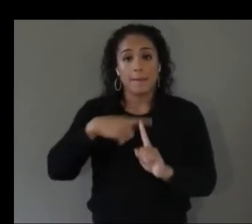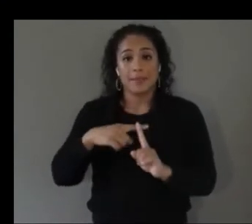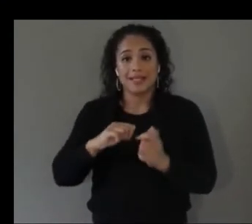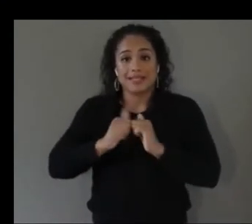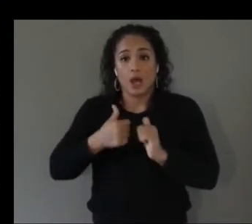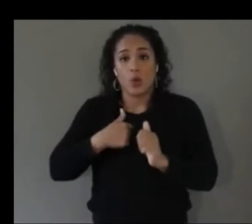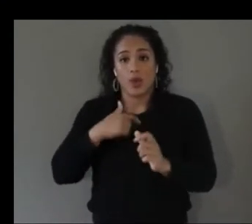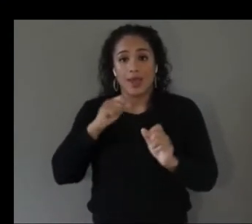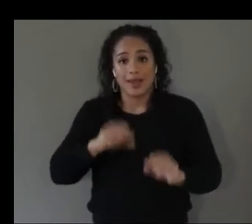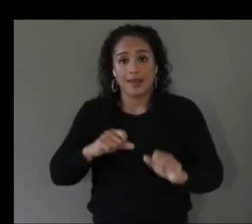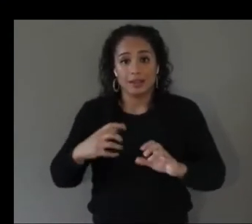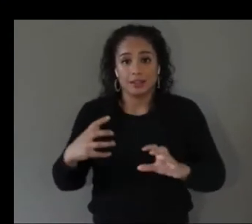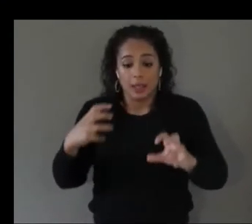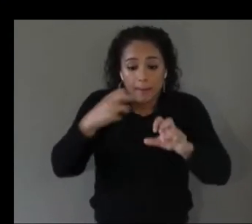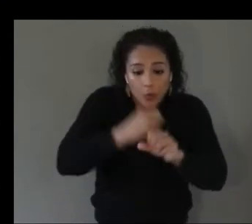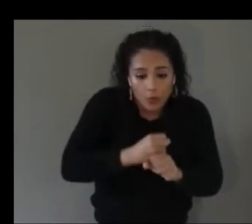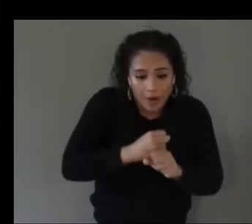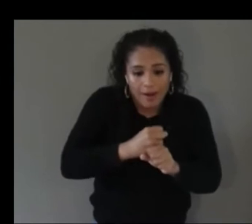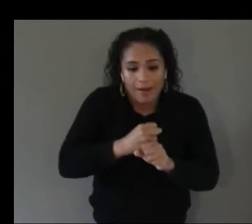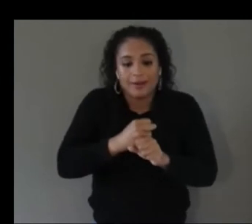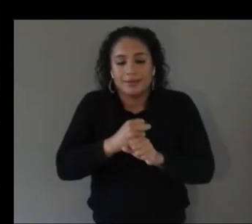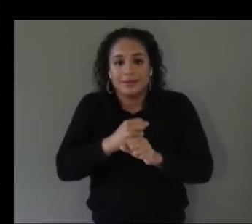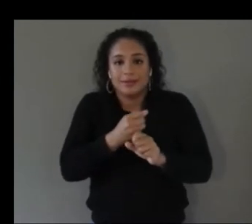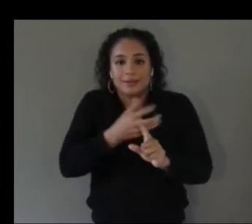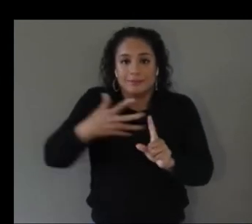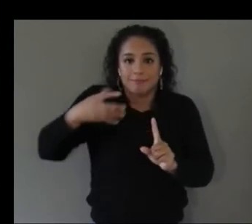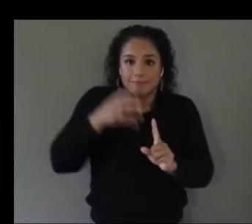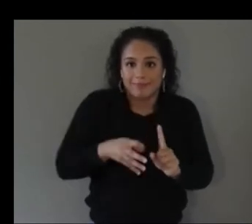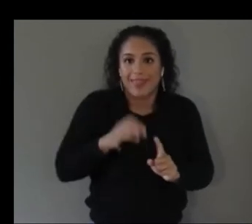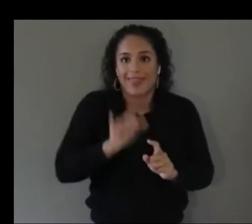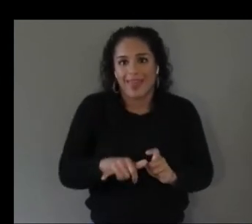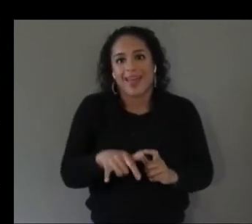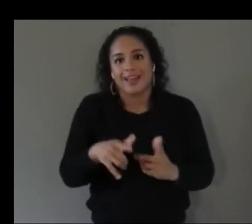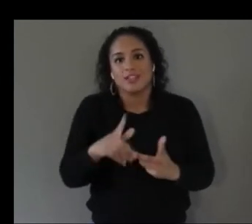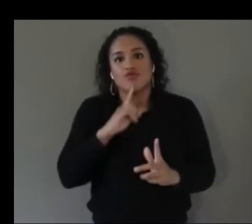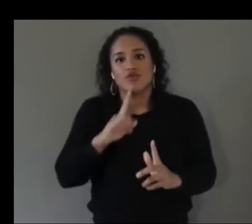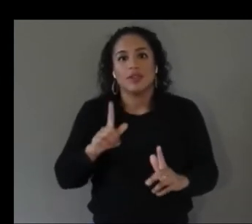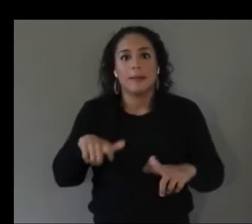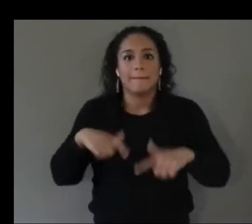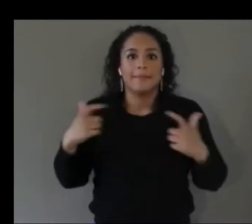useful to the user is like a major challenge in building screen reader accessible ar applications